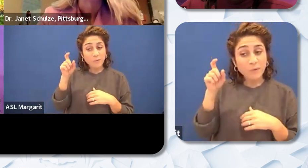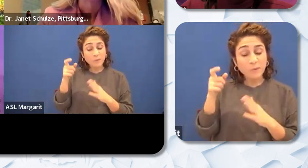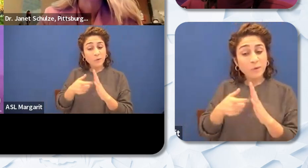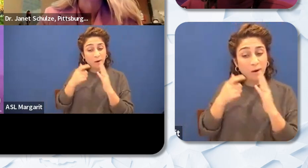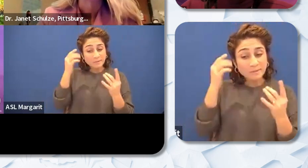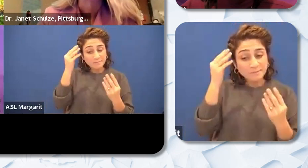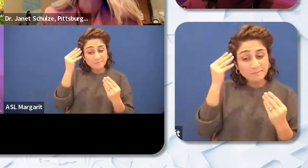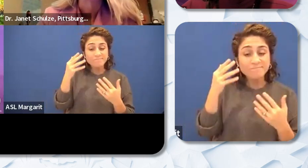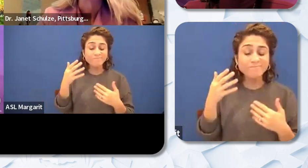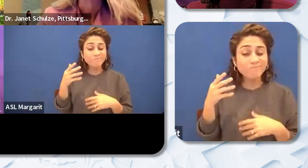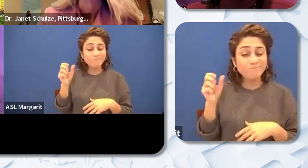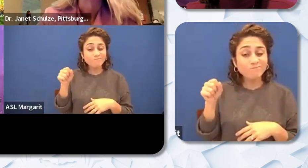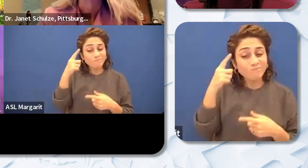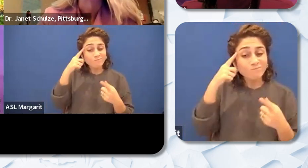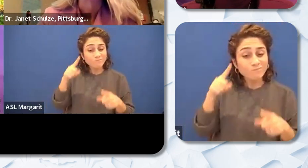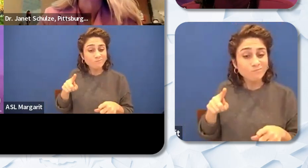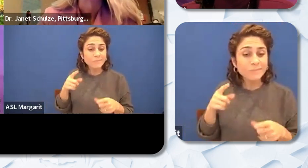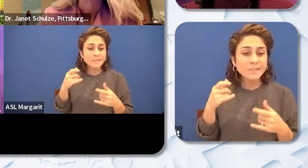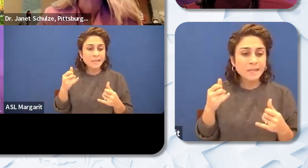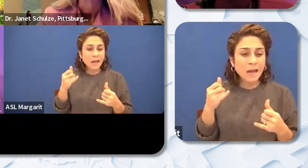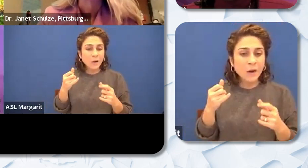thinking about right now when it comes to what the system can do .